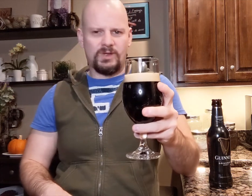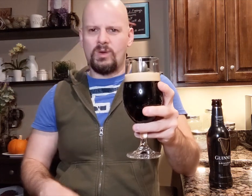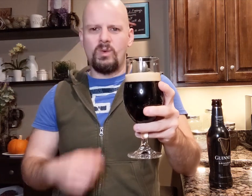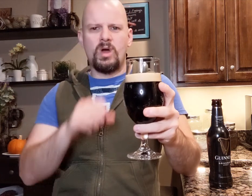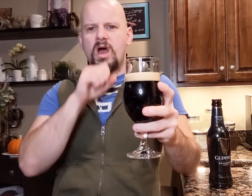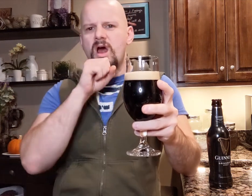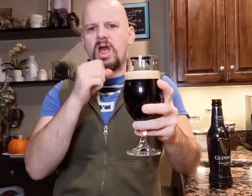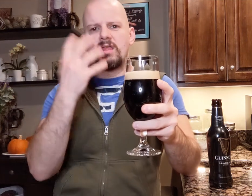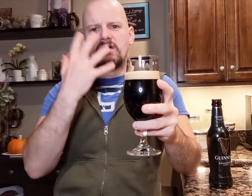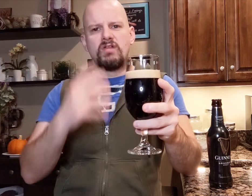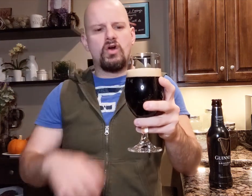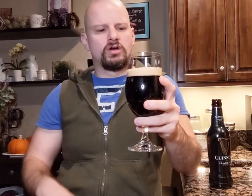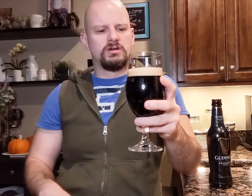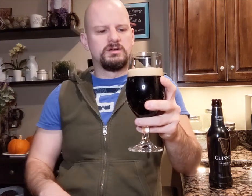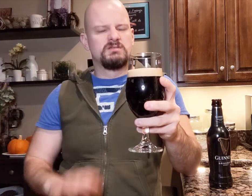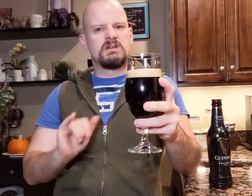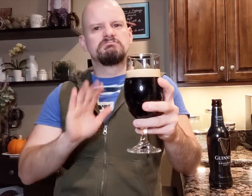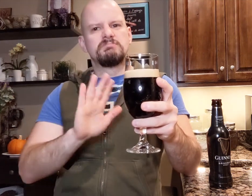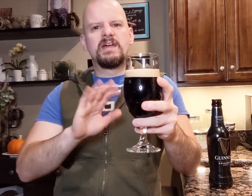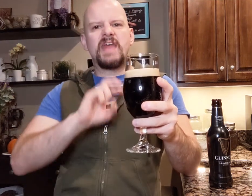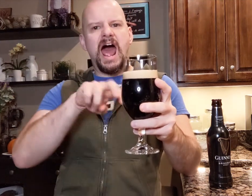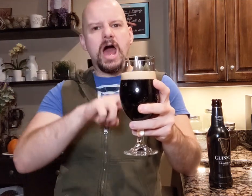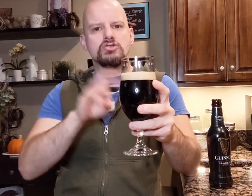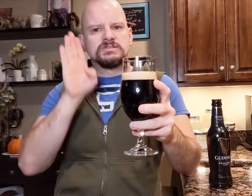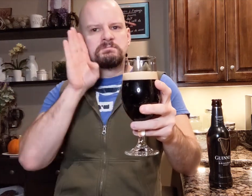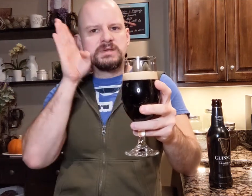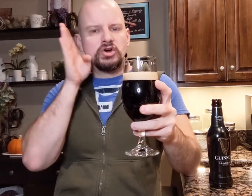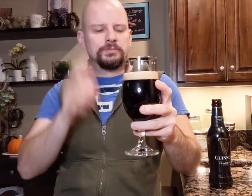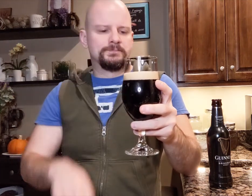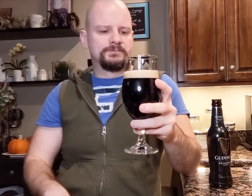I love the look. That's the Irish beer.